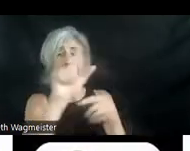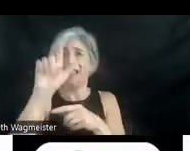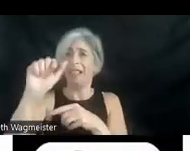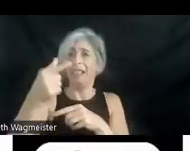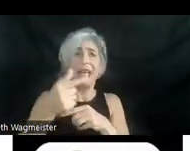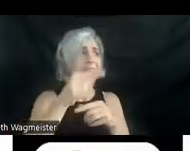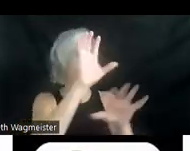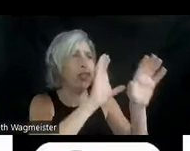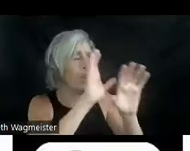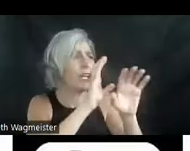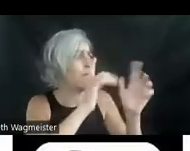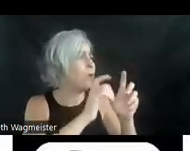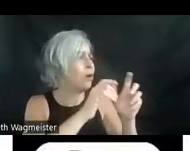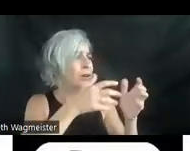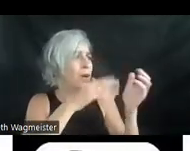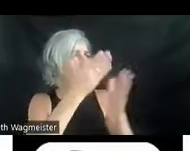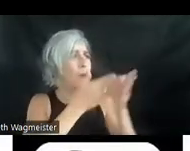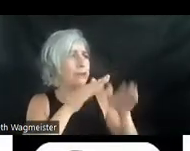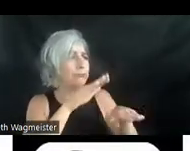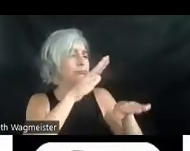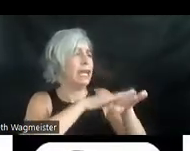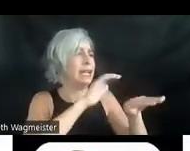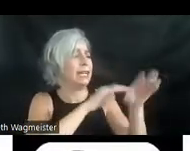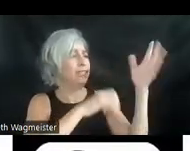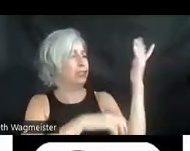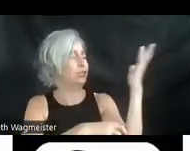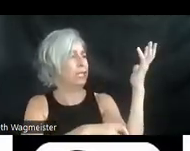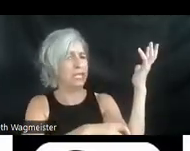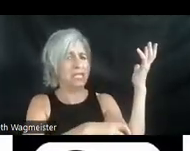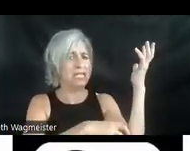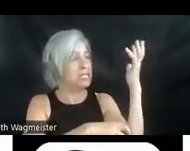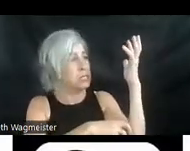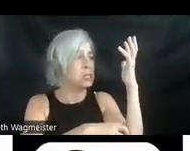an arm between a fork in the trunk of the tree and wedges in his head and shoulder.